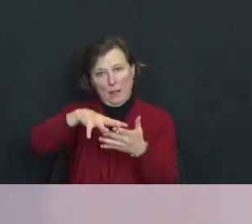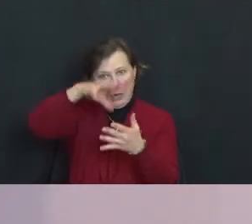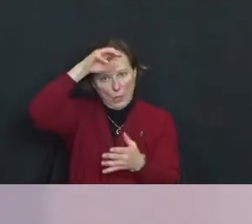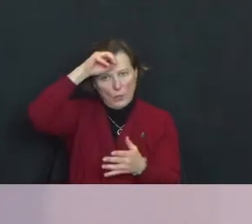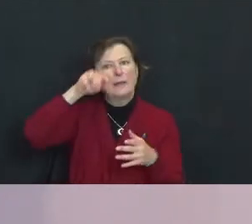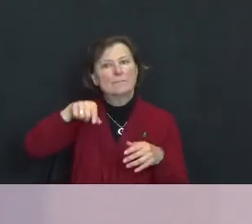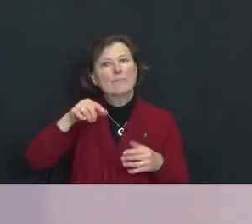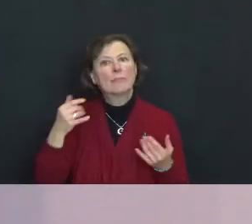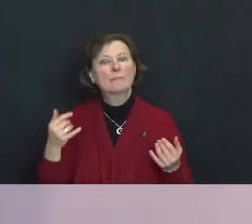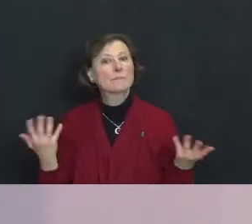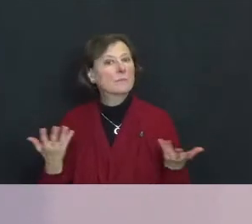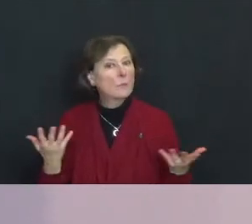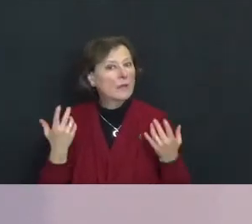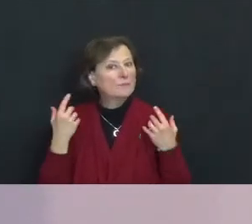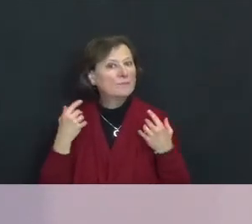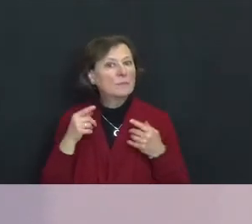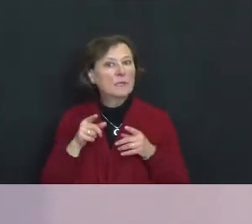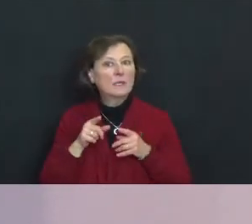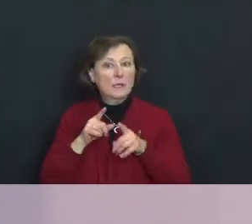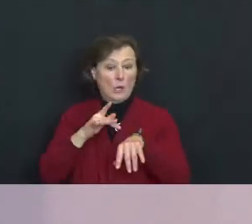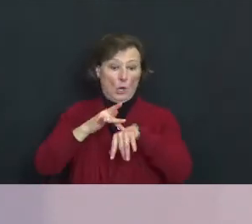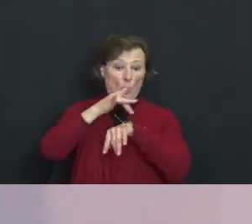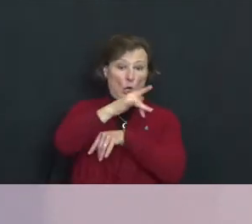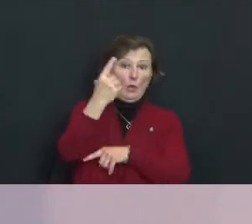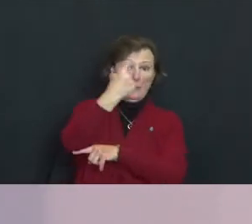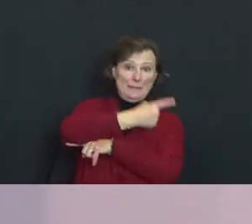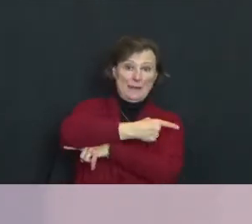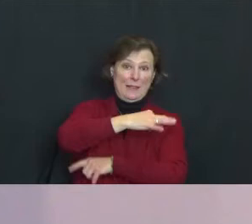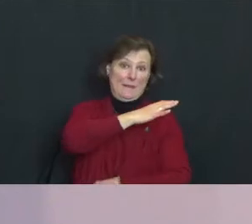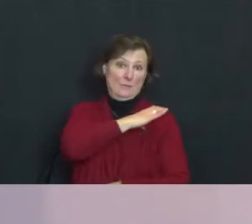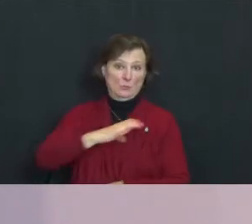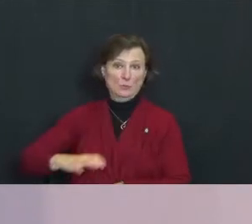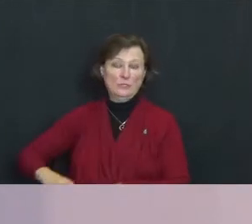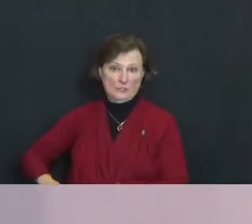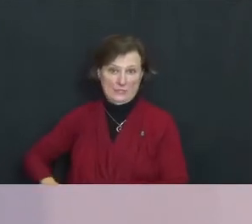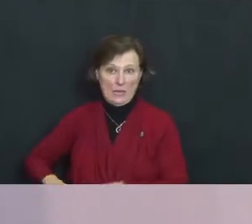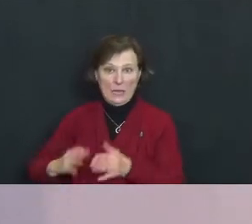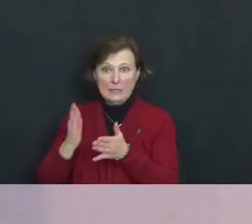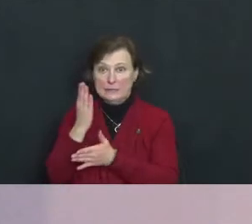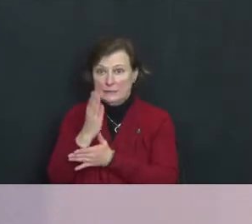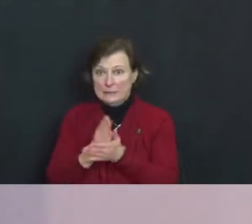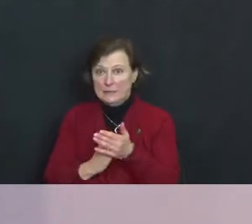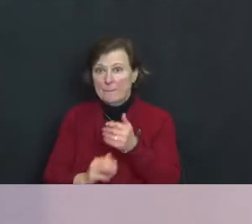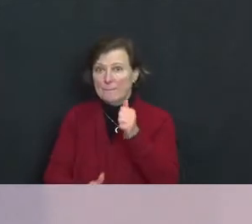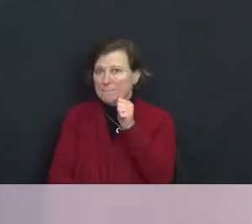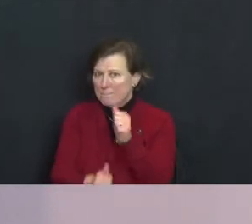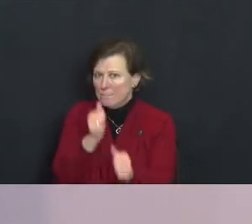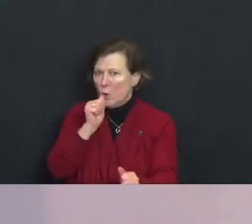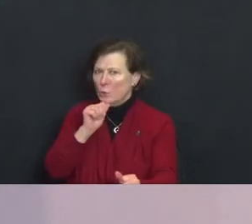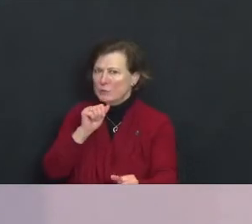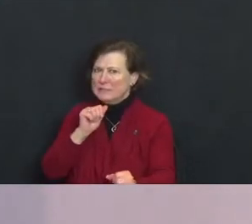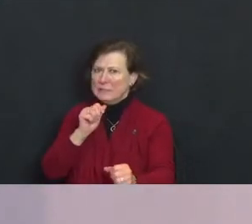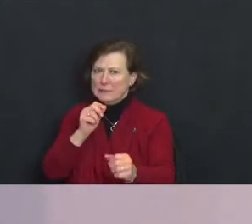In the earliest days of Christianity some who were the most devout, they felt this call,